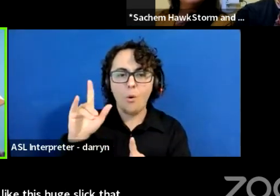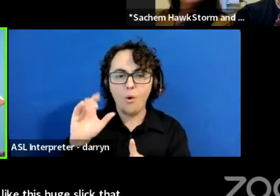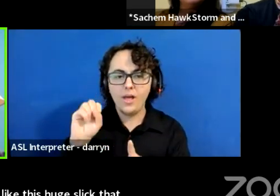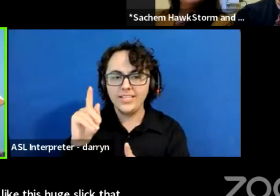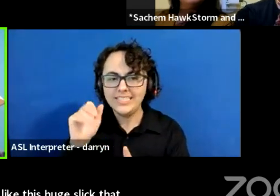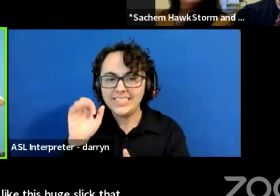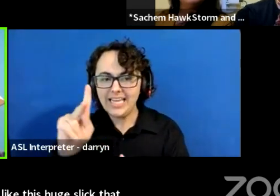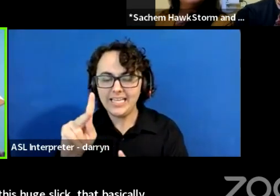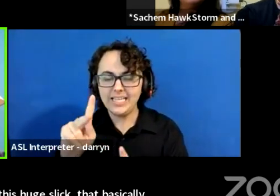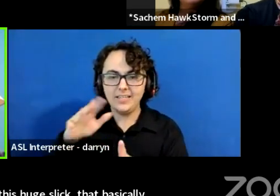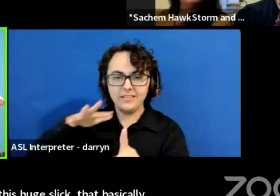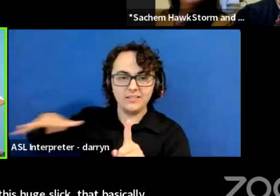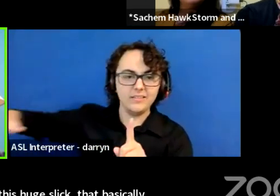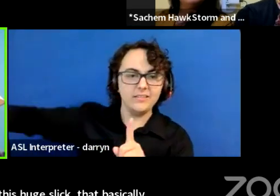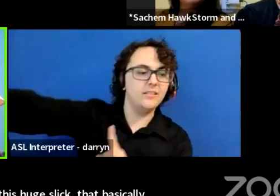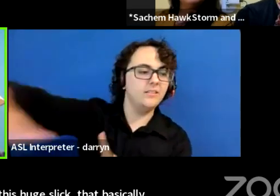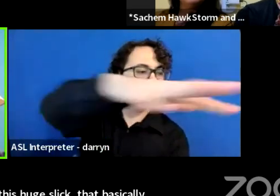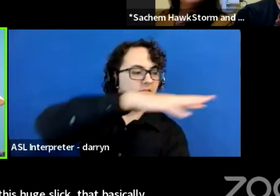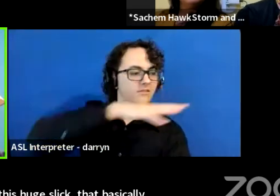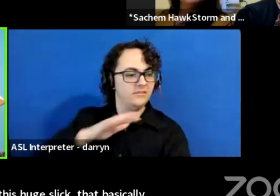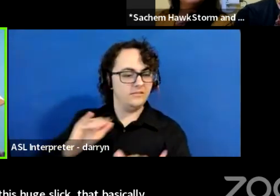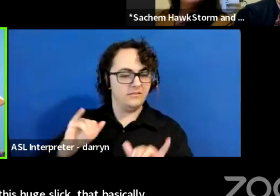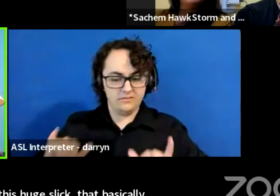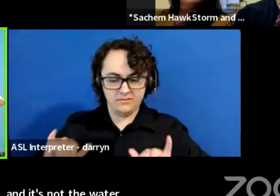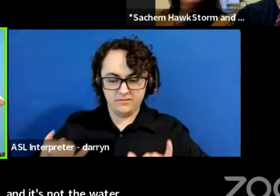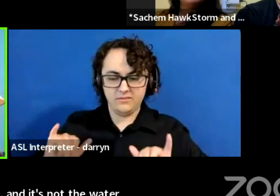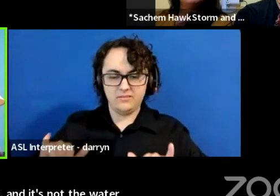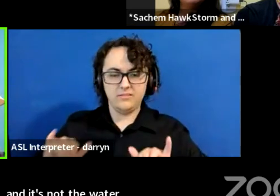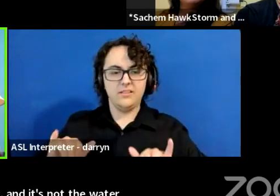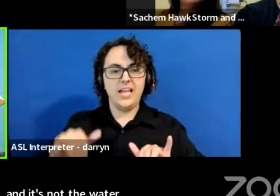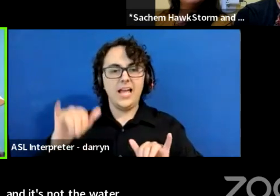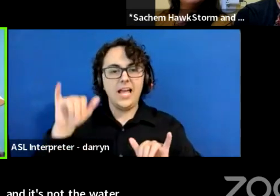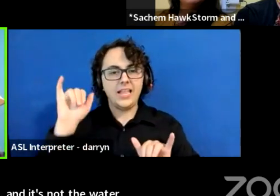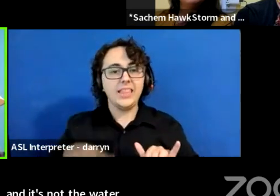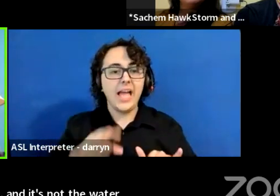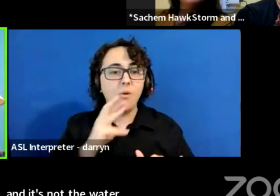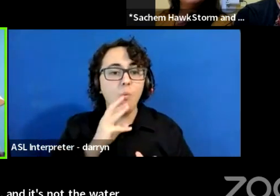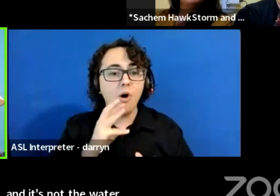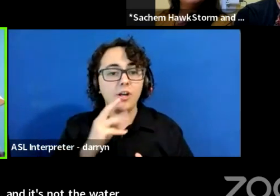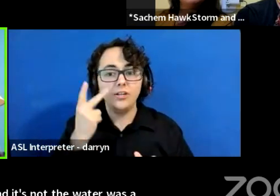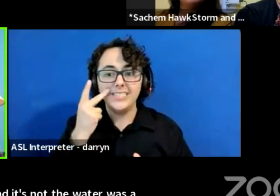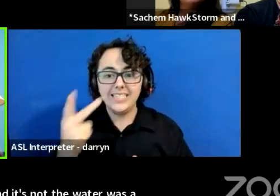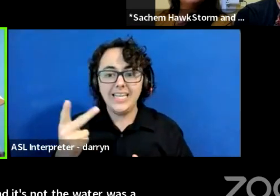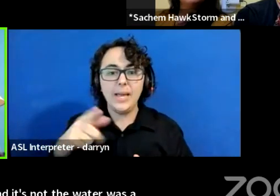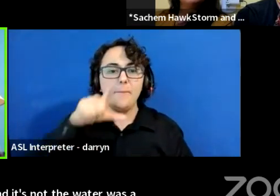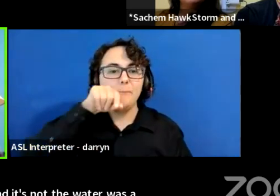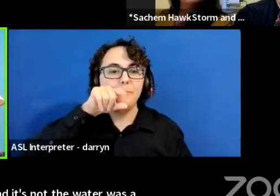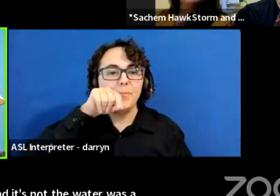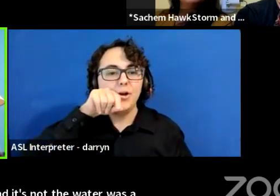and inside the water was a pelican. And we thought at first that we could take this pelican